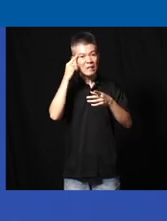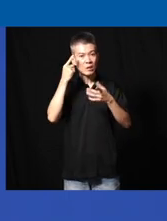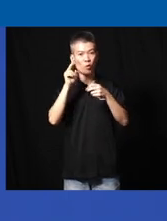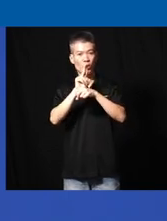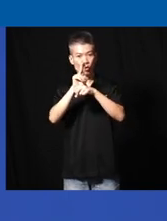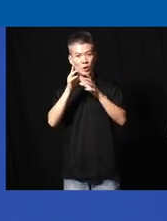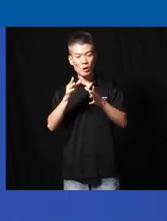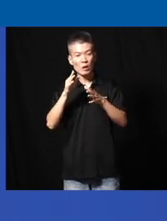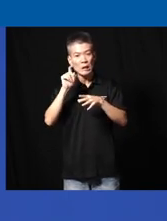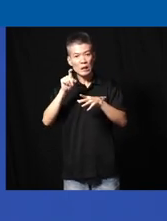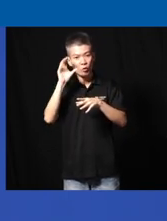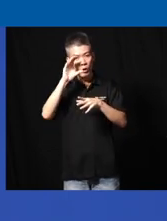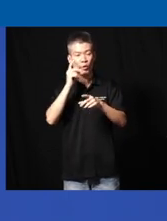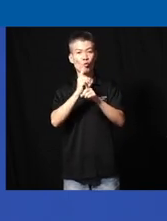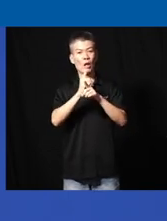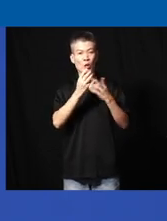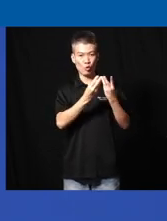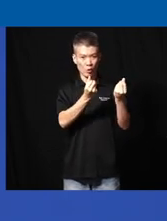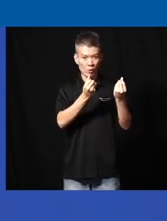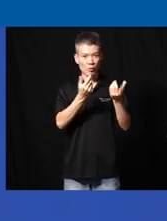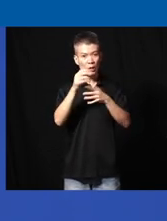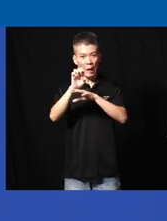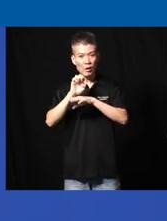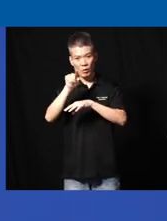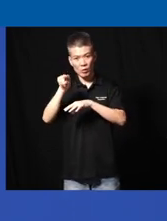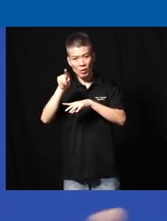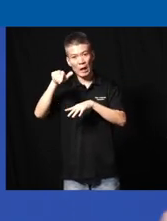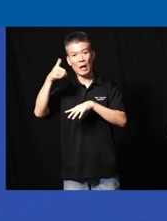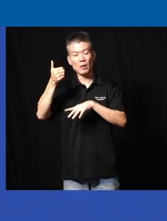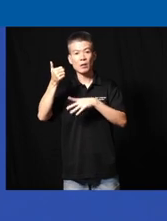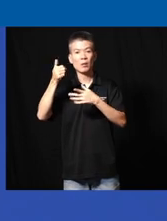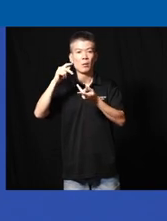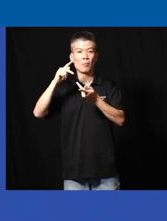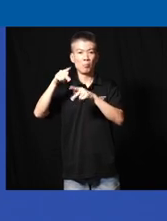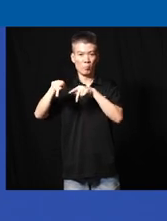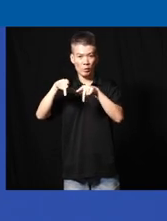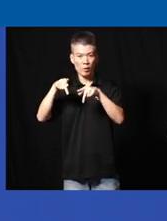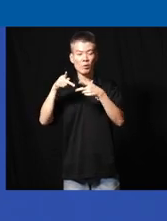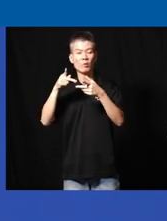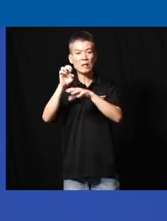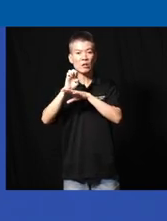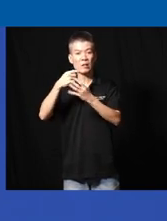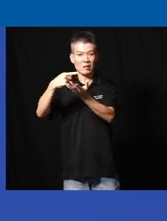need and finding the right solution engage those other parties engage in the discussion